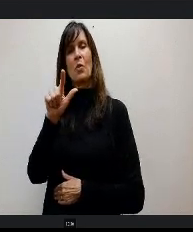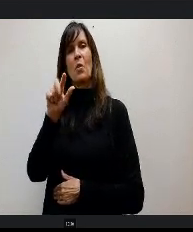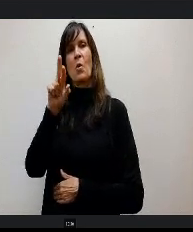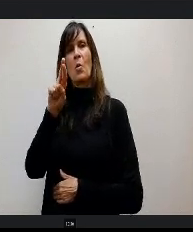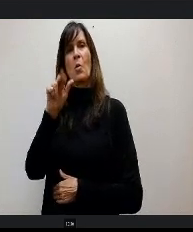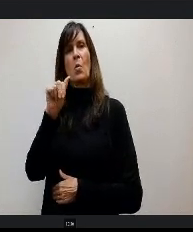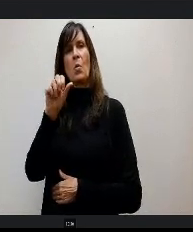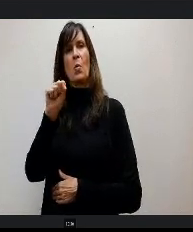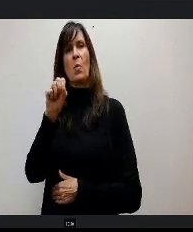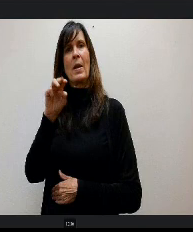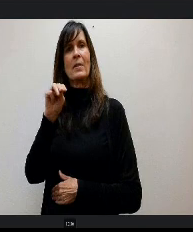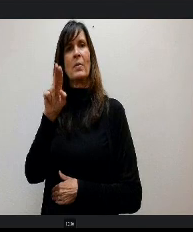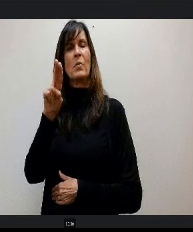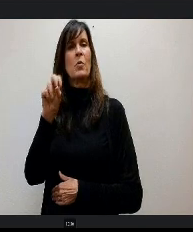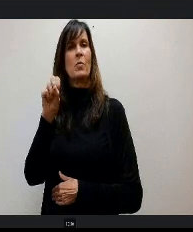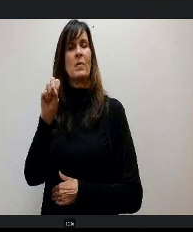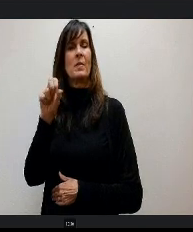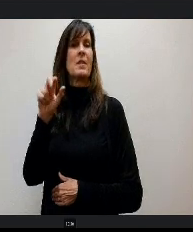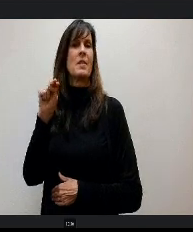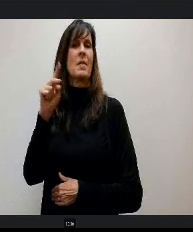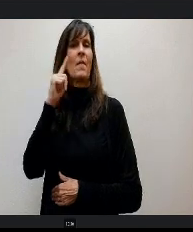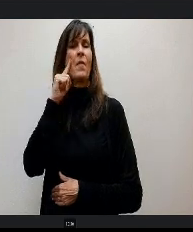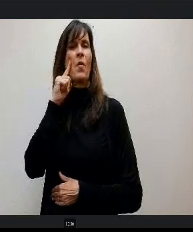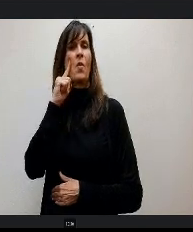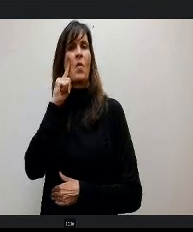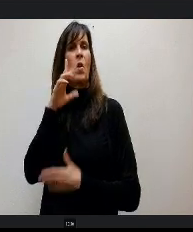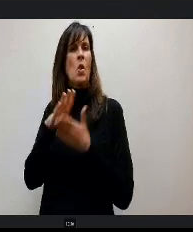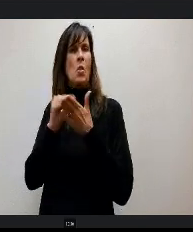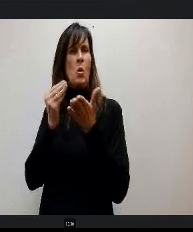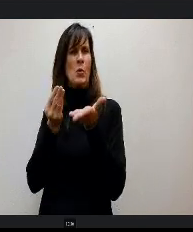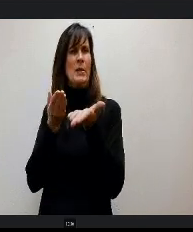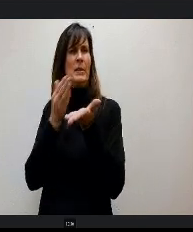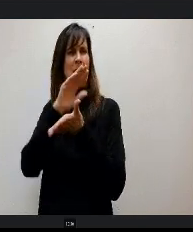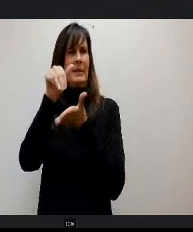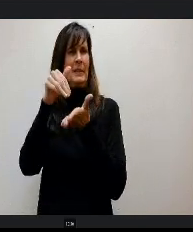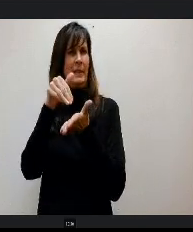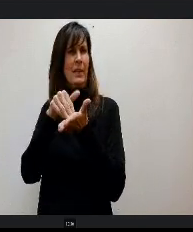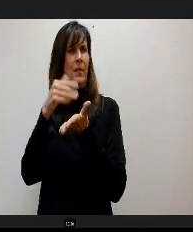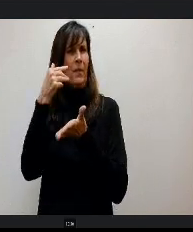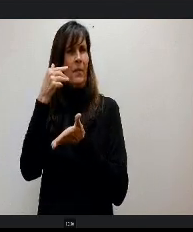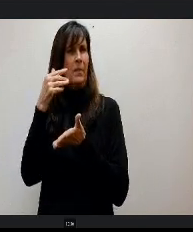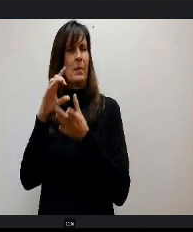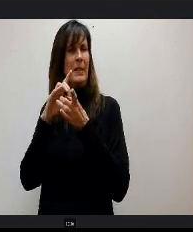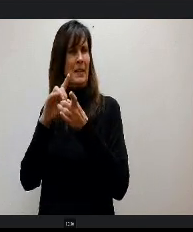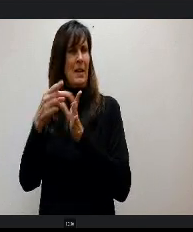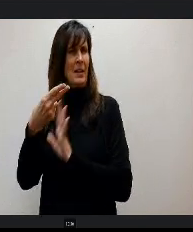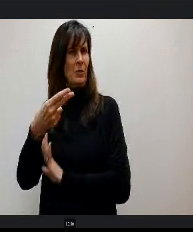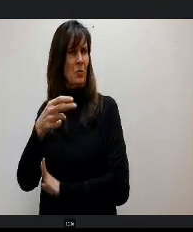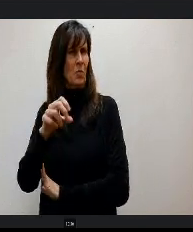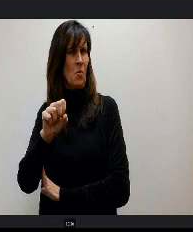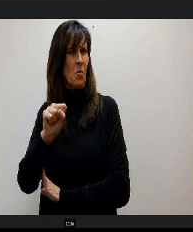Director for Learning Services High School. Krystal holds a Bachelors of Arts in English from the University of Illinois and a Master's